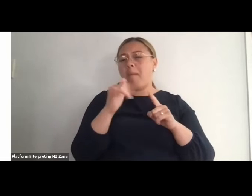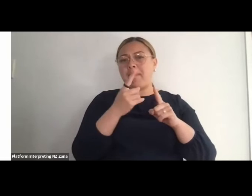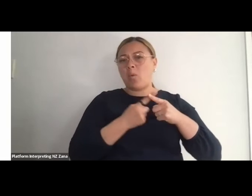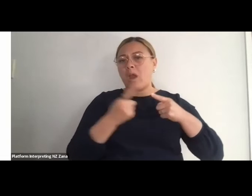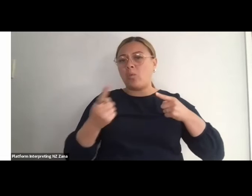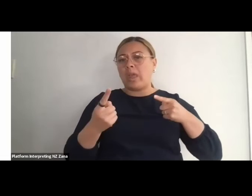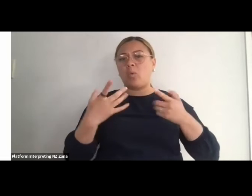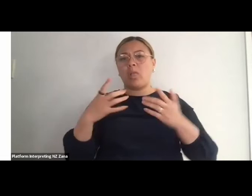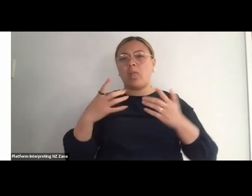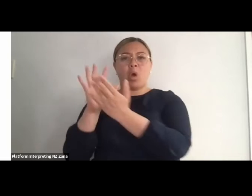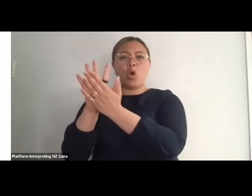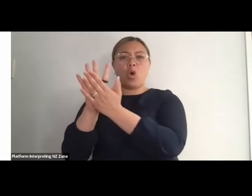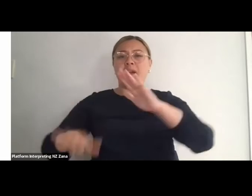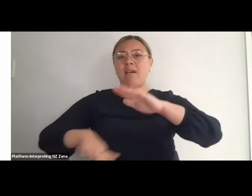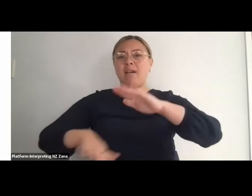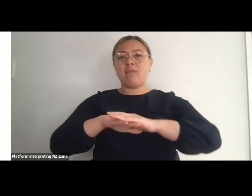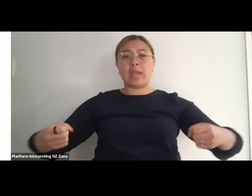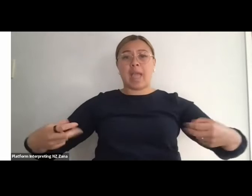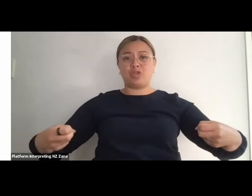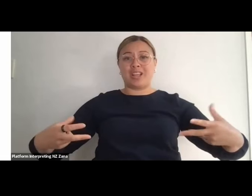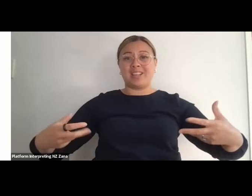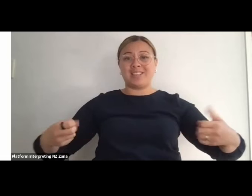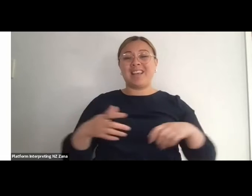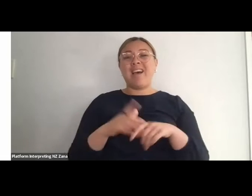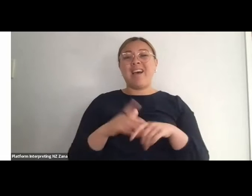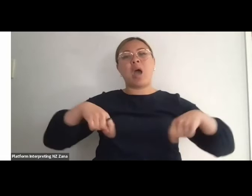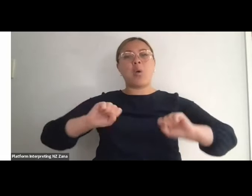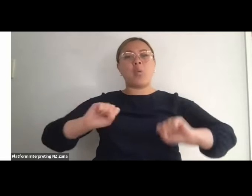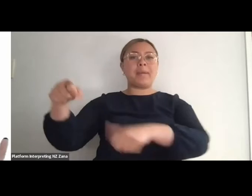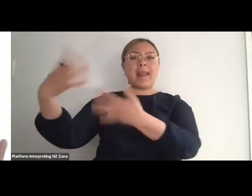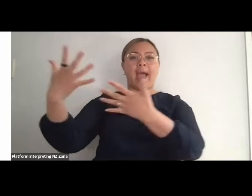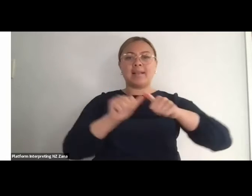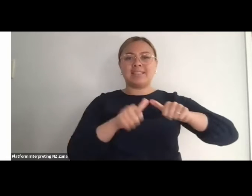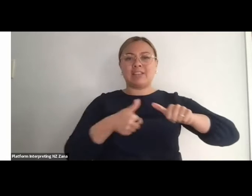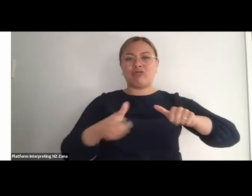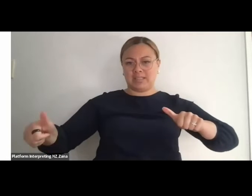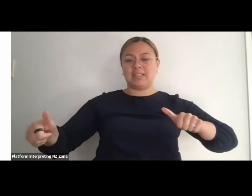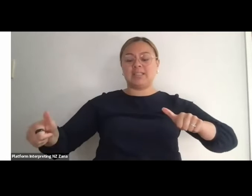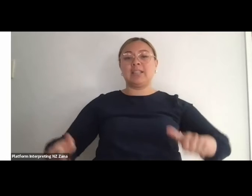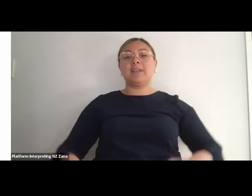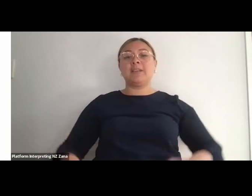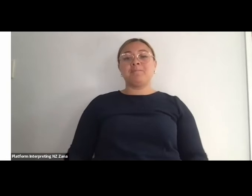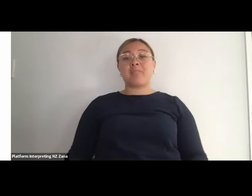fully captioned. Of course if there's- this is a comfortable space, so if you need to come and